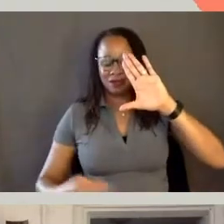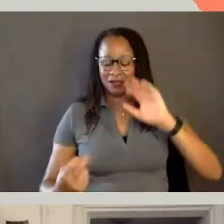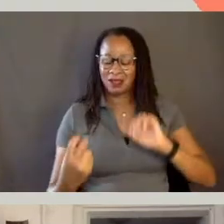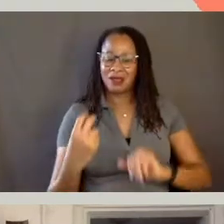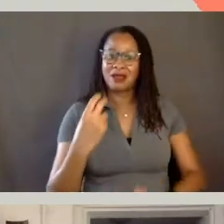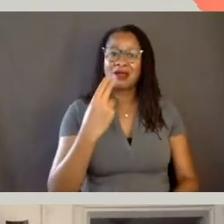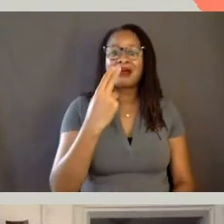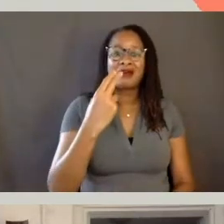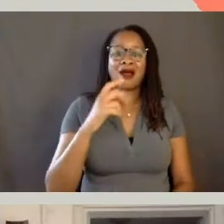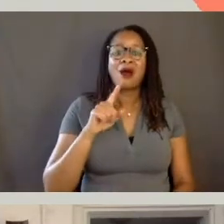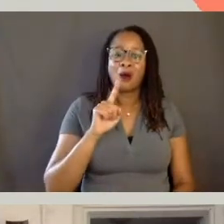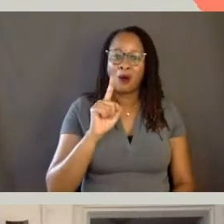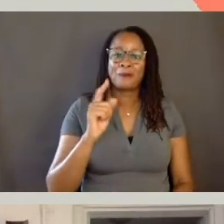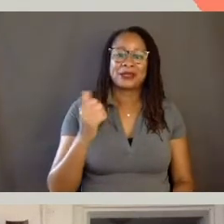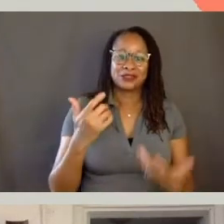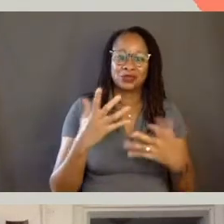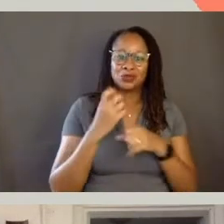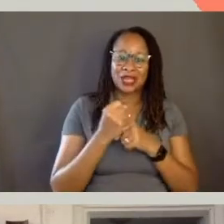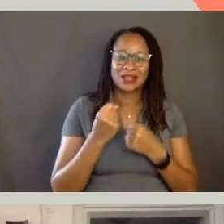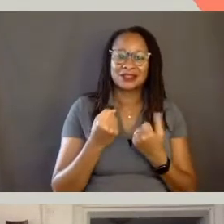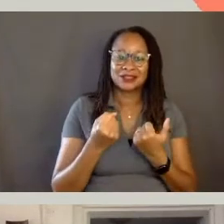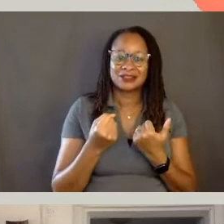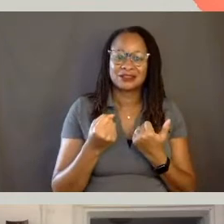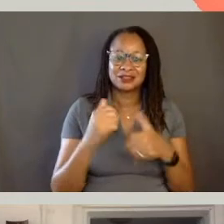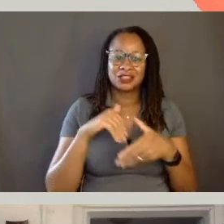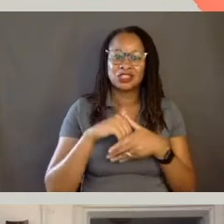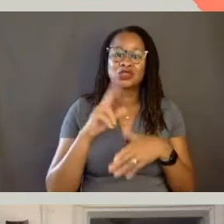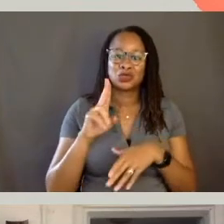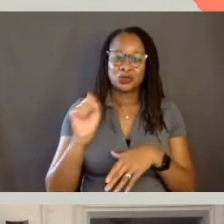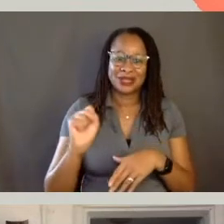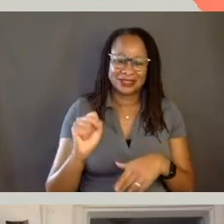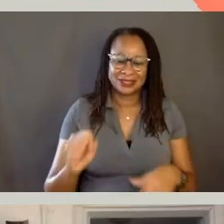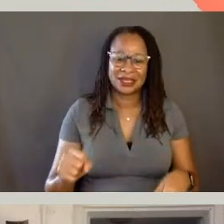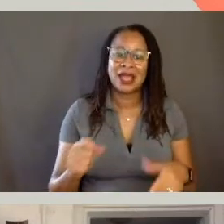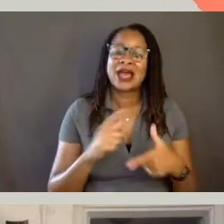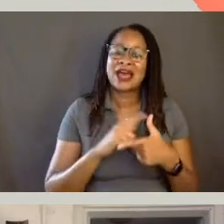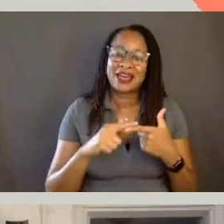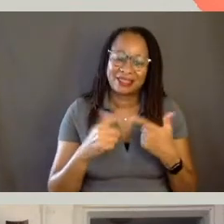hoping to get into the US and then we know what happened.